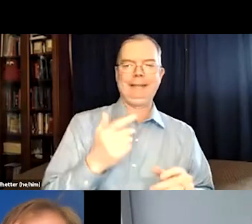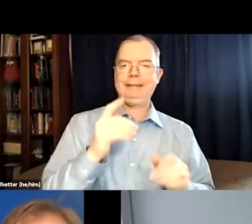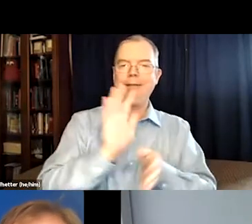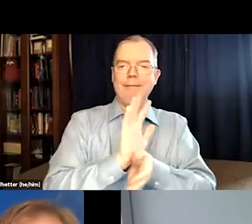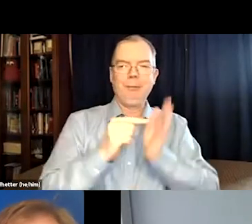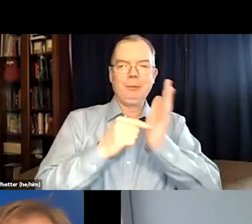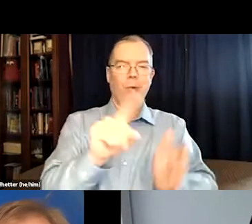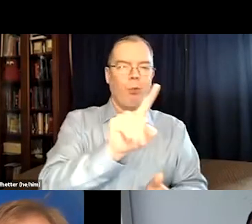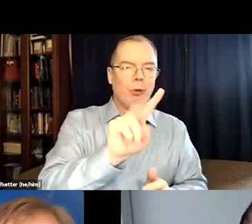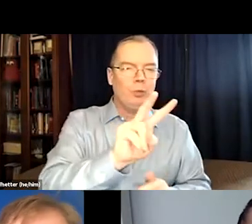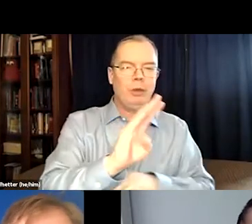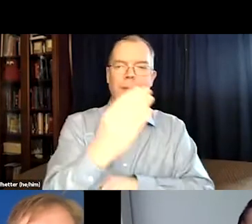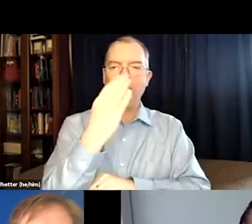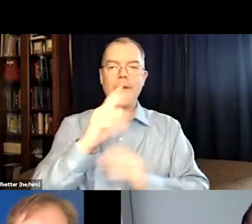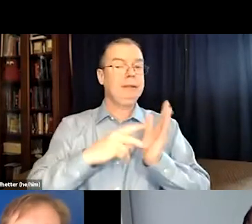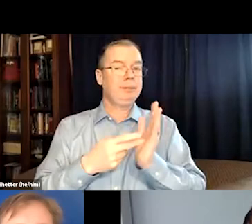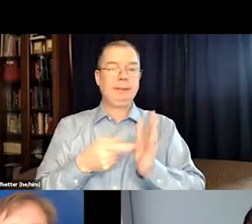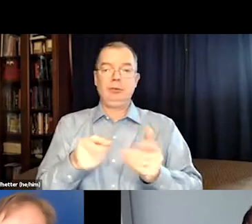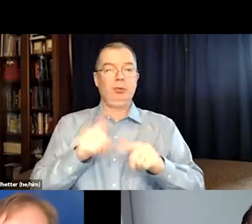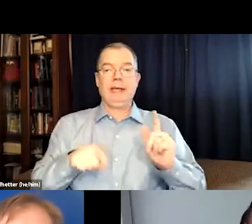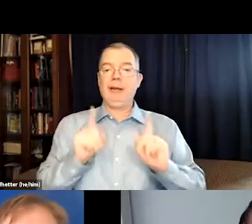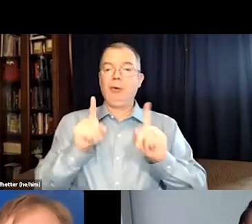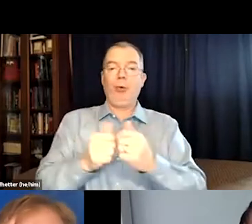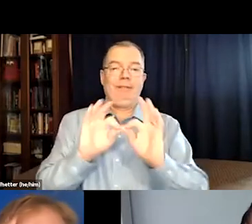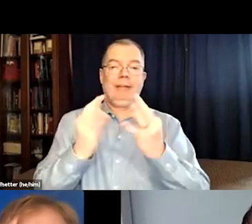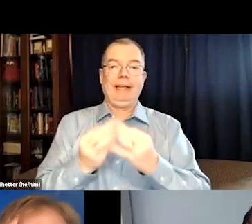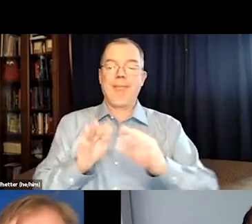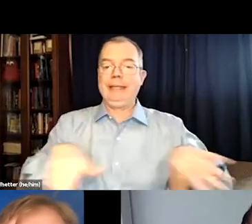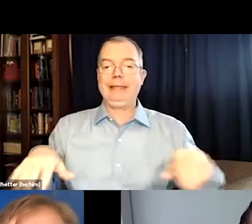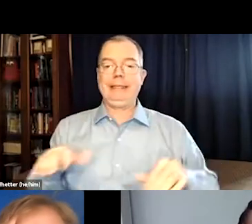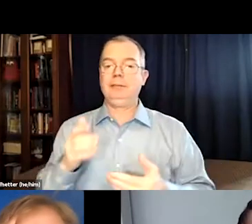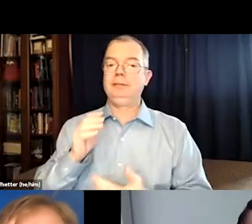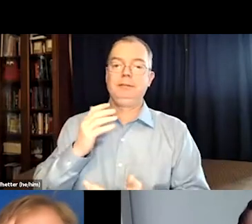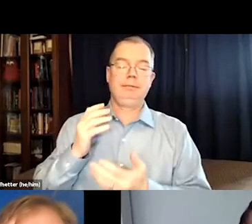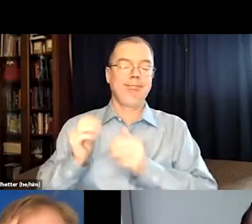maybe you work the night shift and you can go to films of the day. So sometimes these films are 1:00 or 2:00 o’clock in the morning.